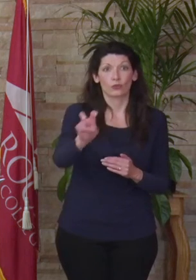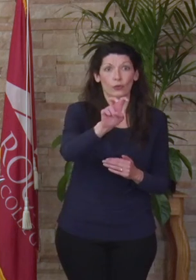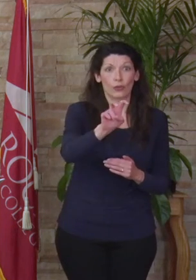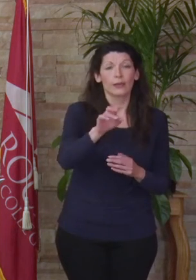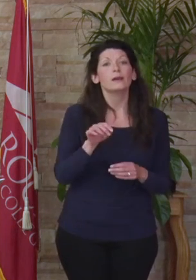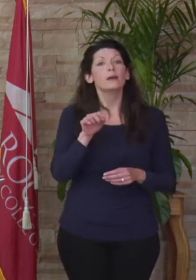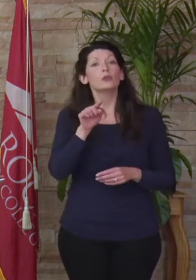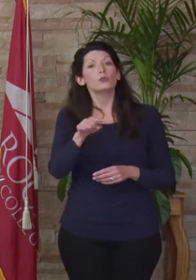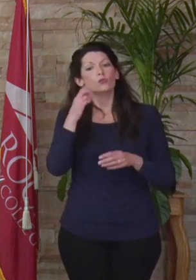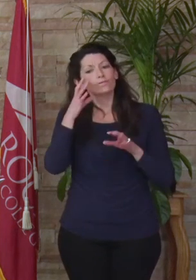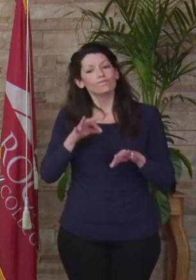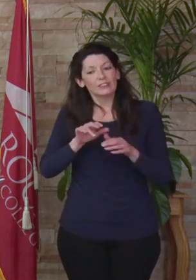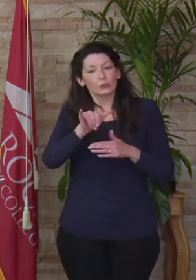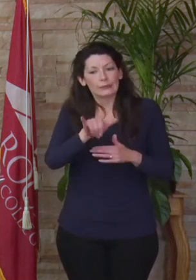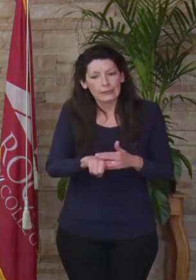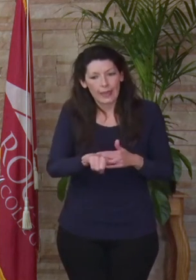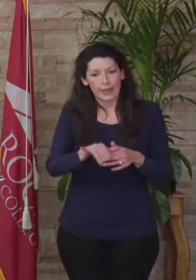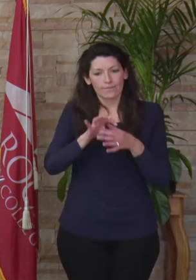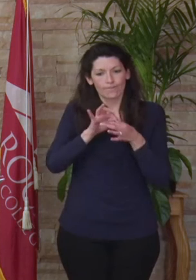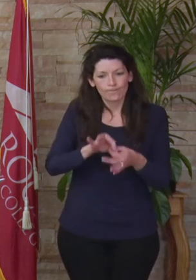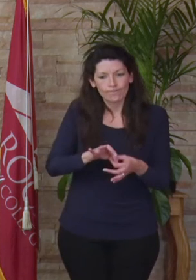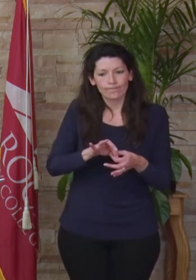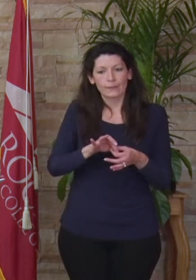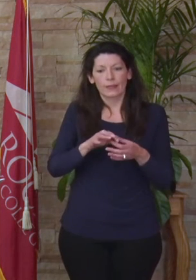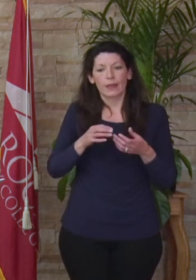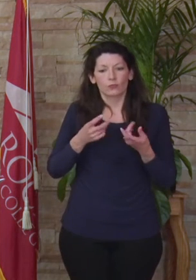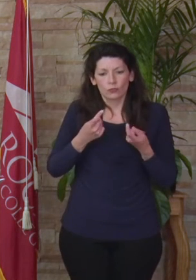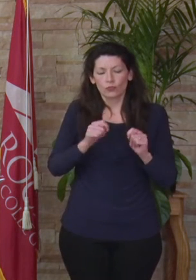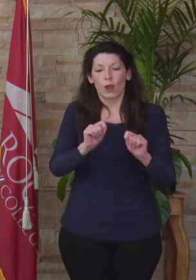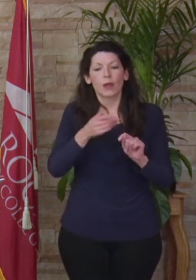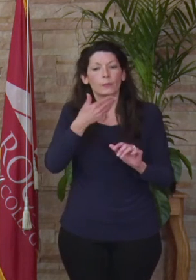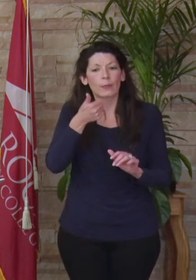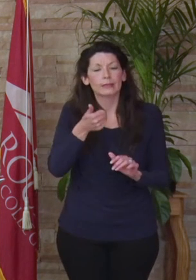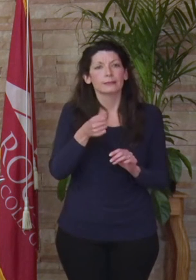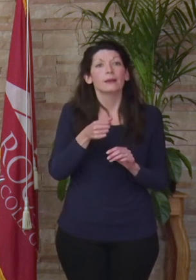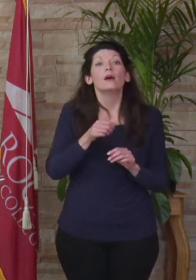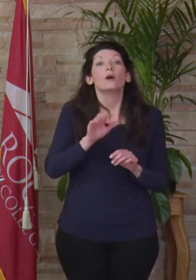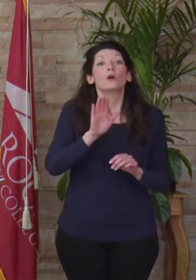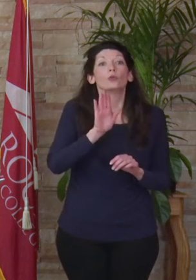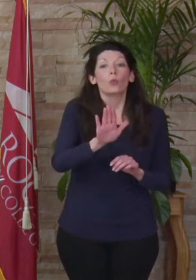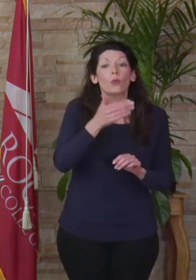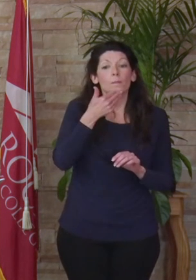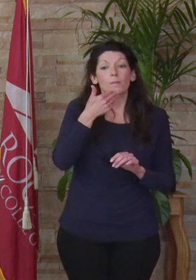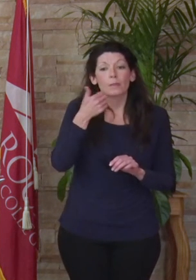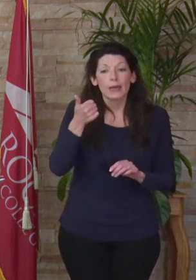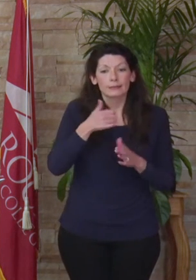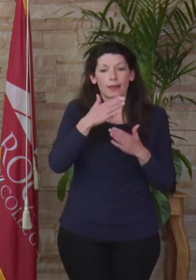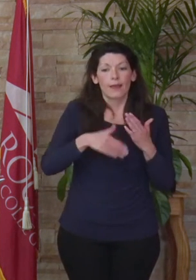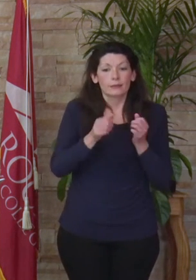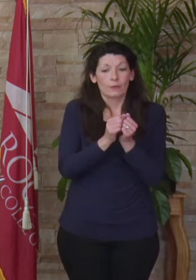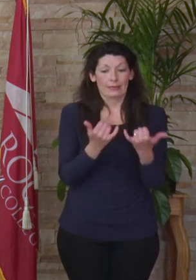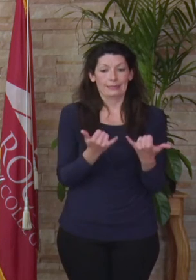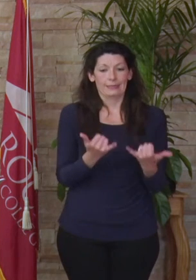stay, to engage, and to give it your all. And your best culminates in today's celebration. You are